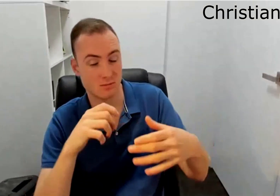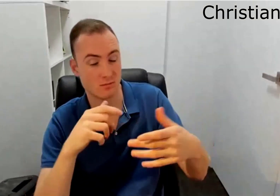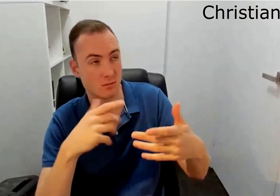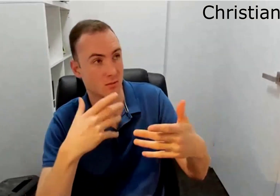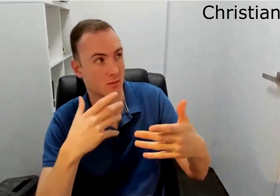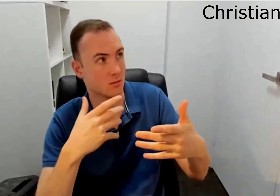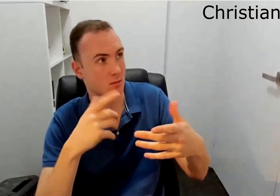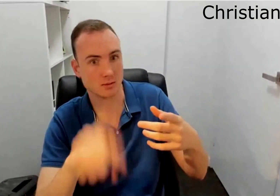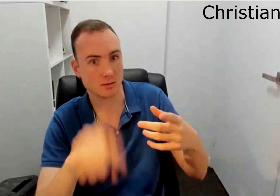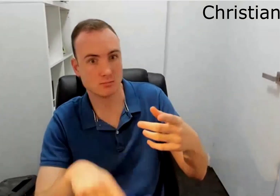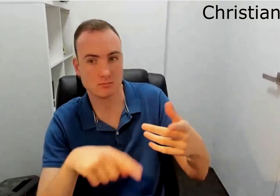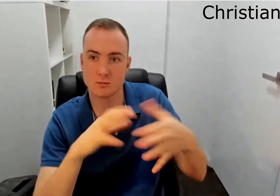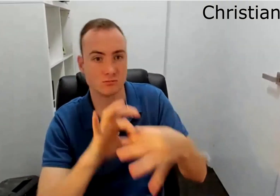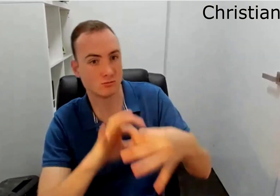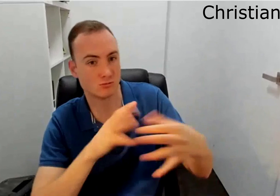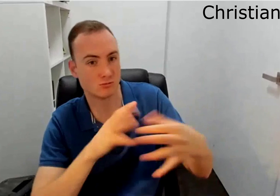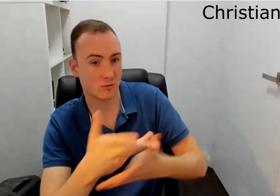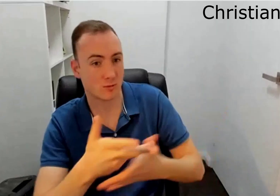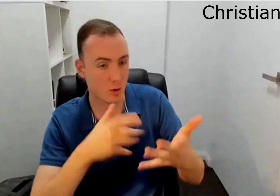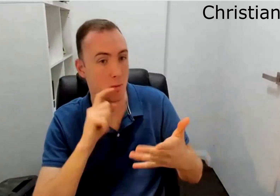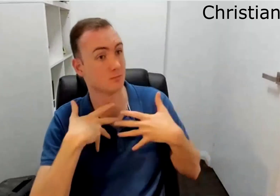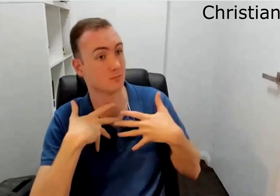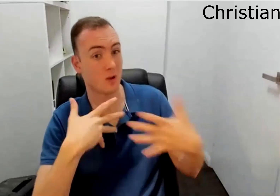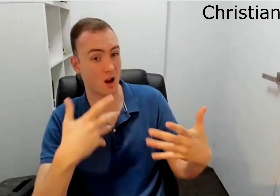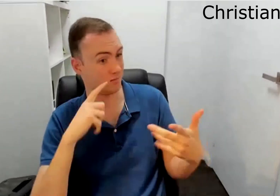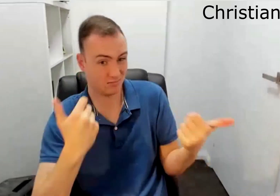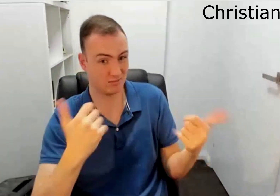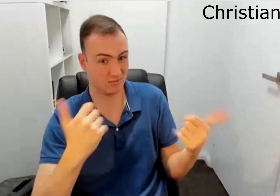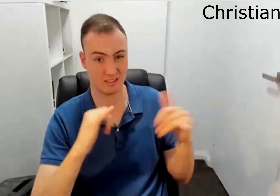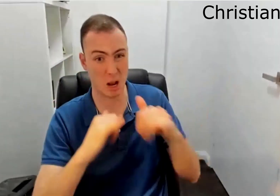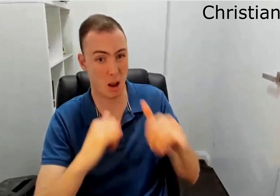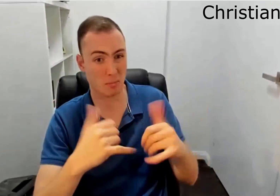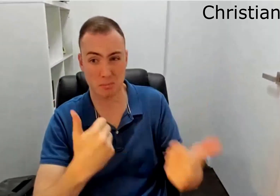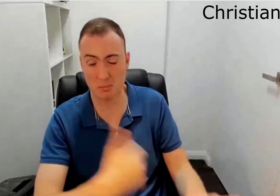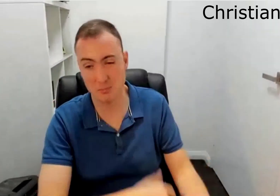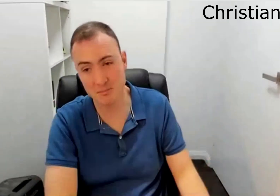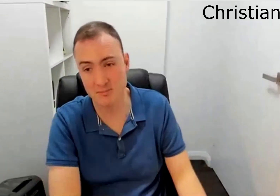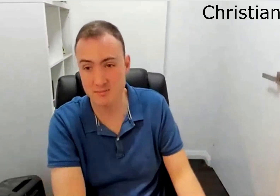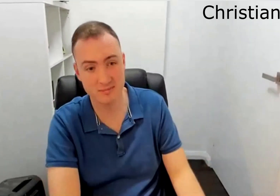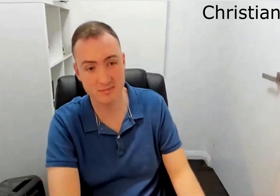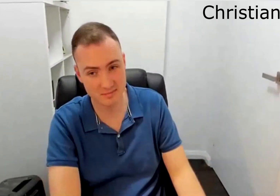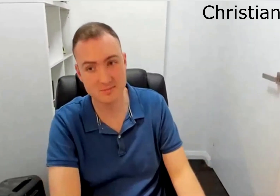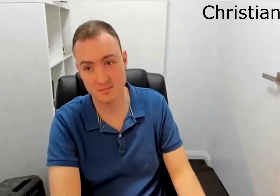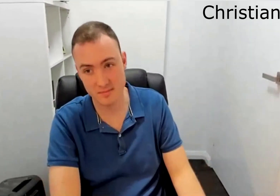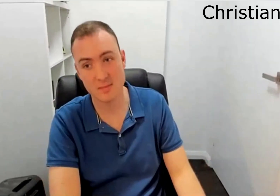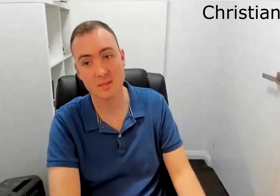to use You know use us as a relationship just to see what it is like and I think